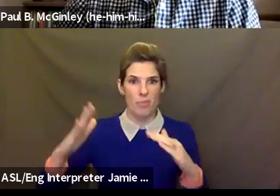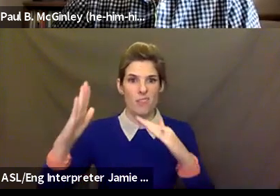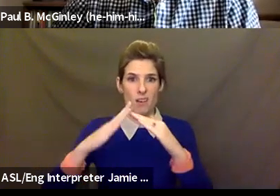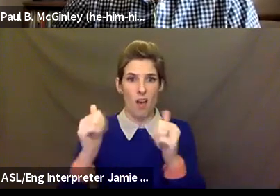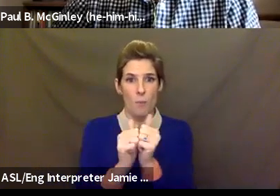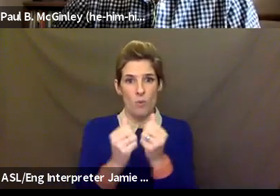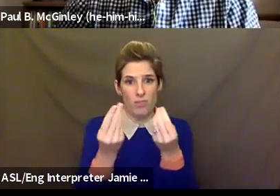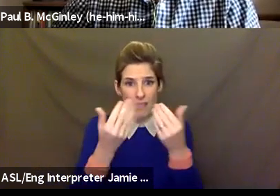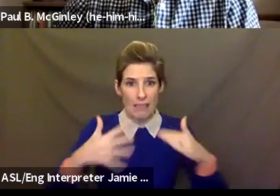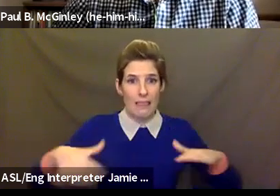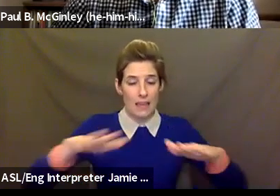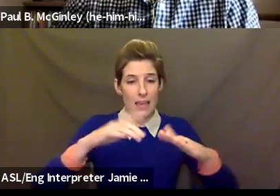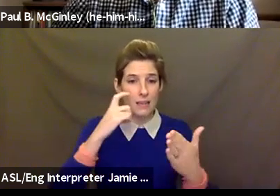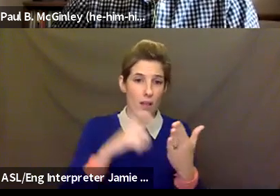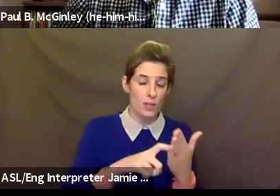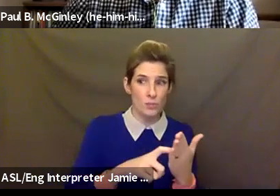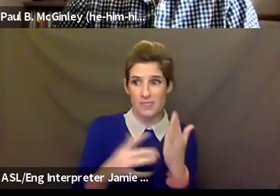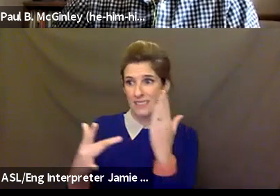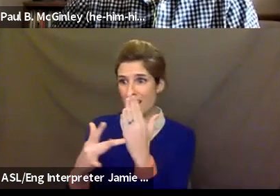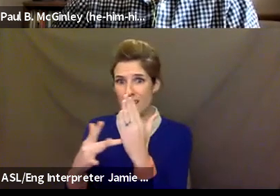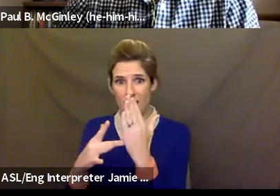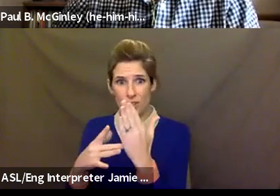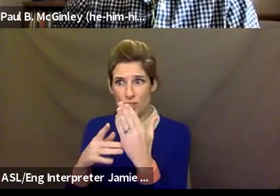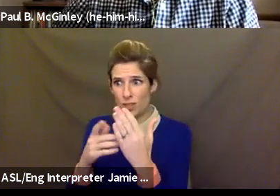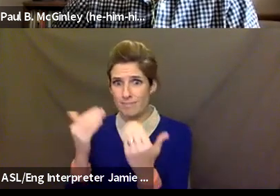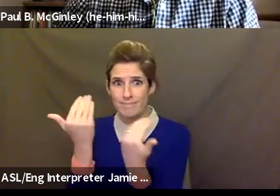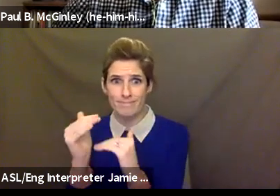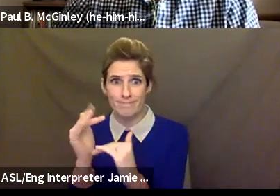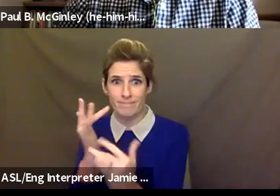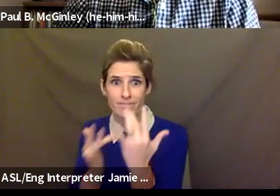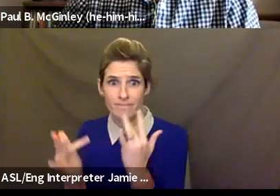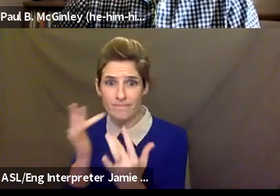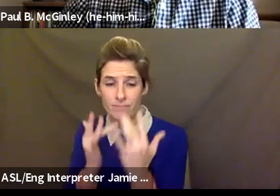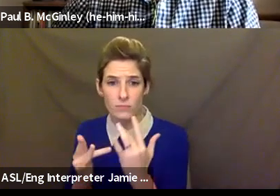seen it in terms of the classroom work, right, kids that